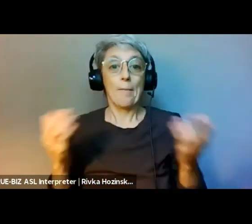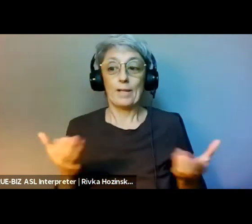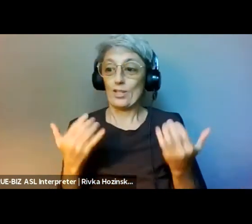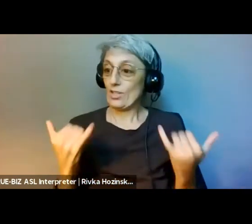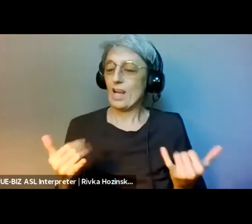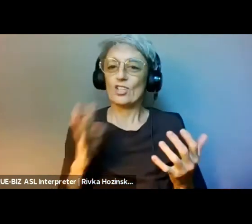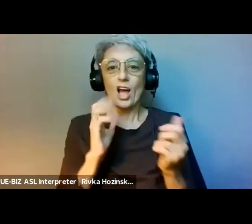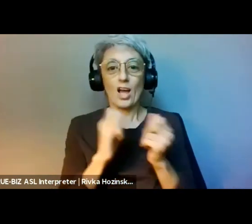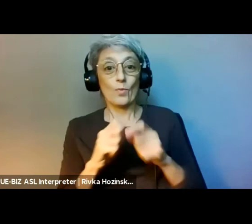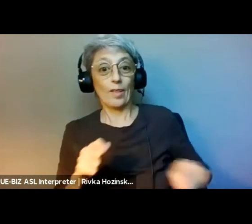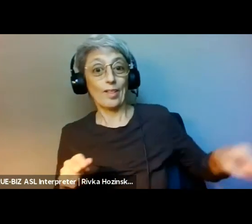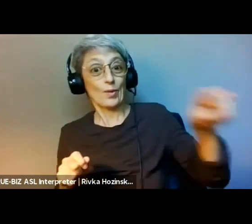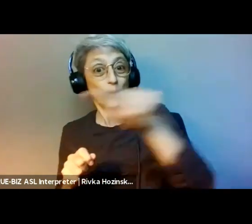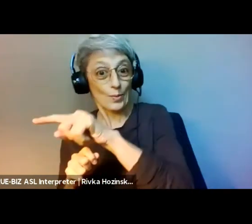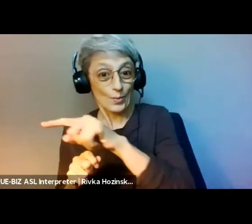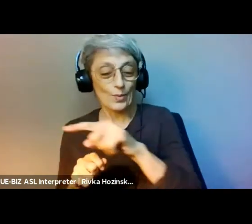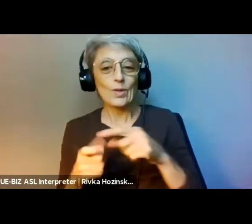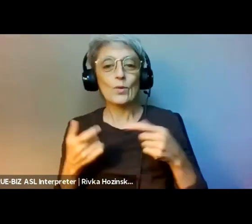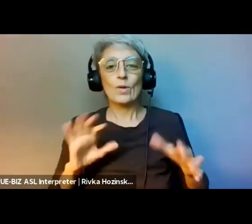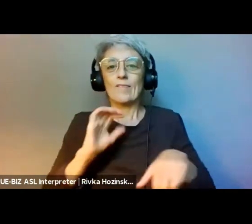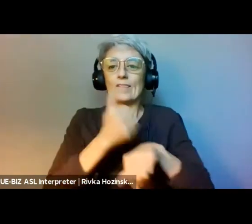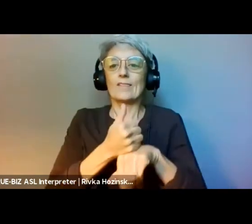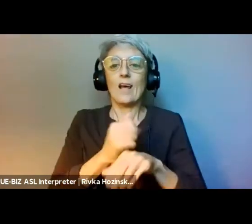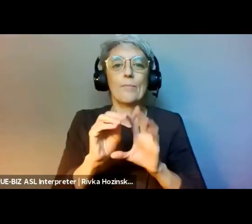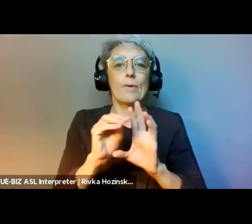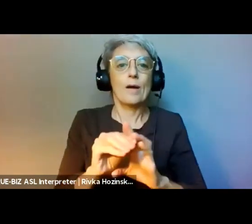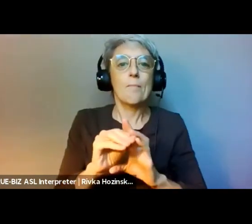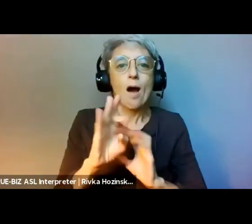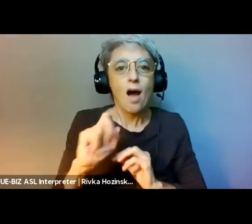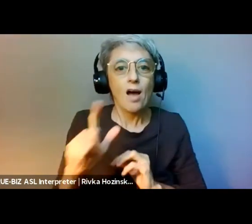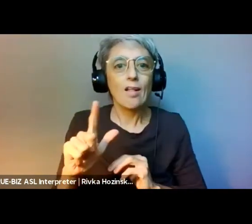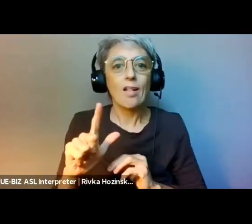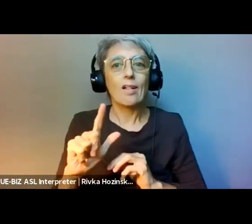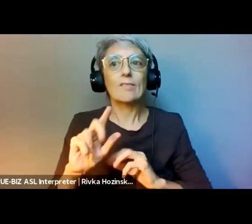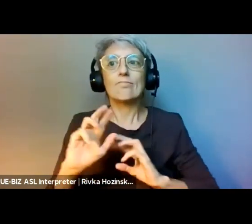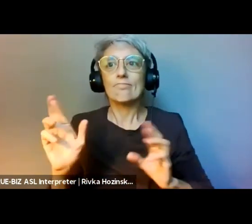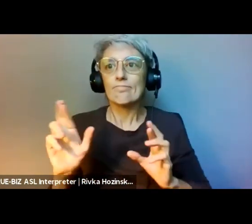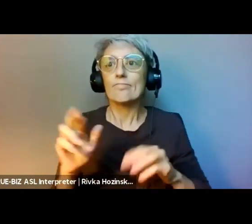Anyone can invest and through city-wide assembly's, they facilitate democratic governments of the fund.